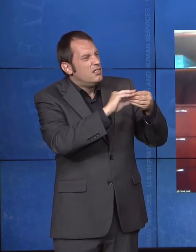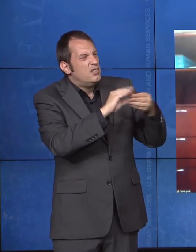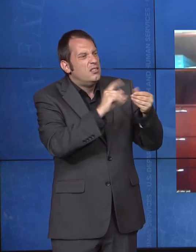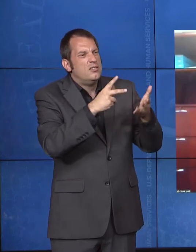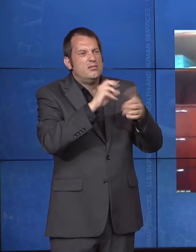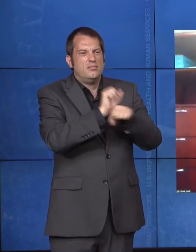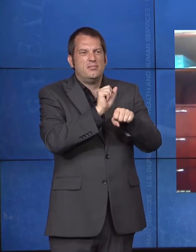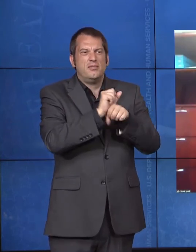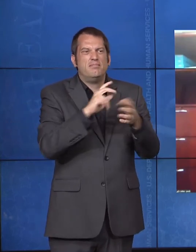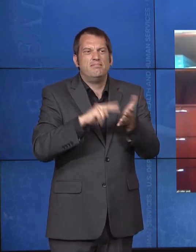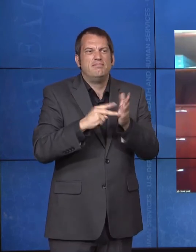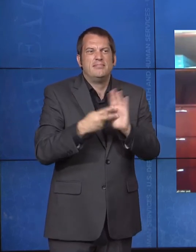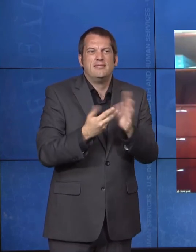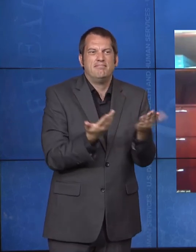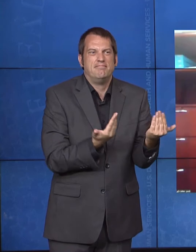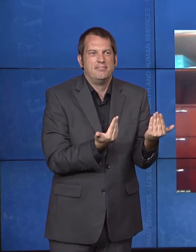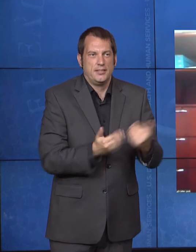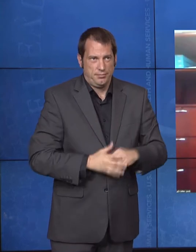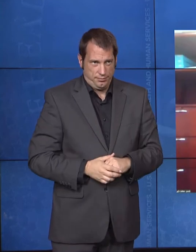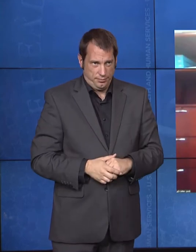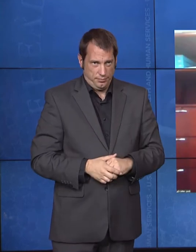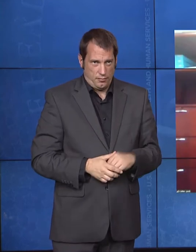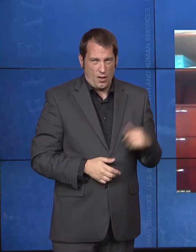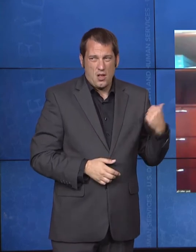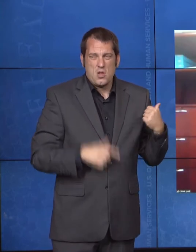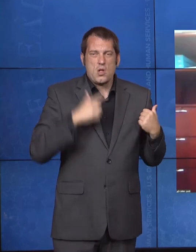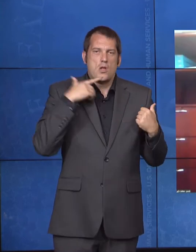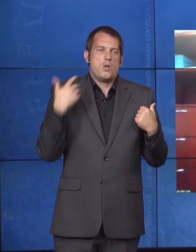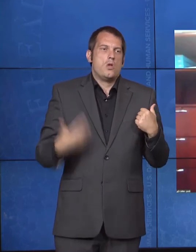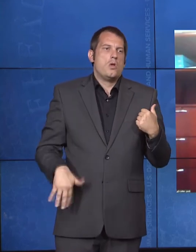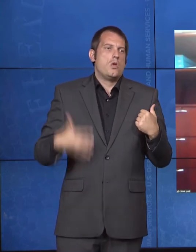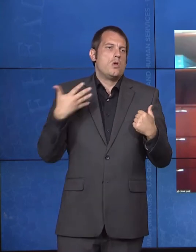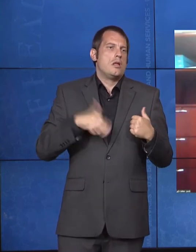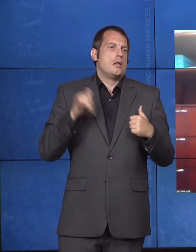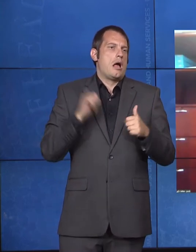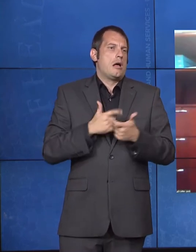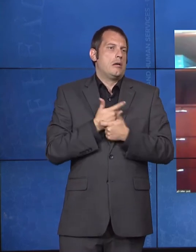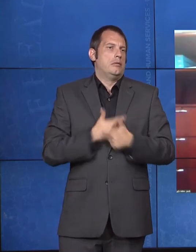said, we have all recognized for a long time, you know, that we have to do more to help